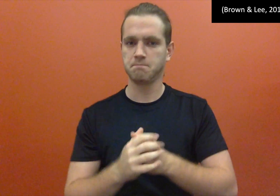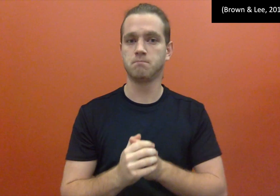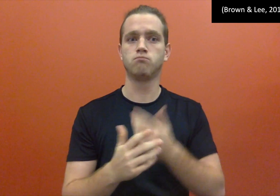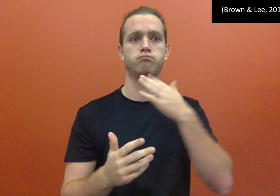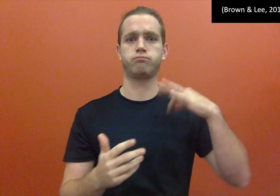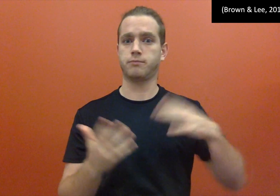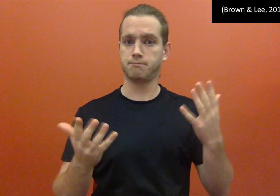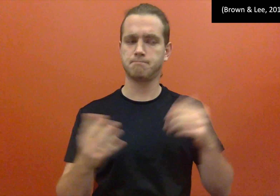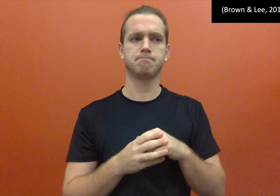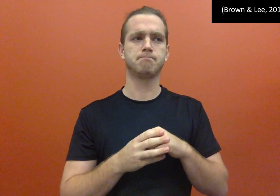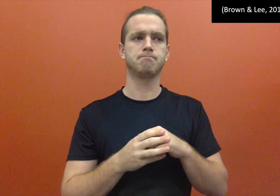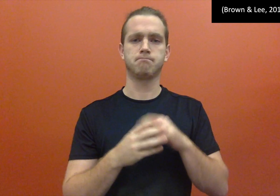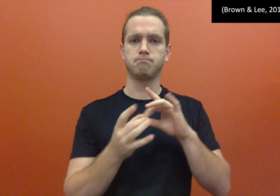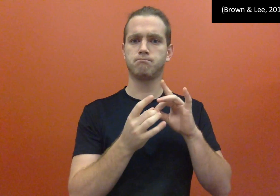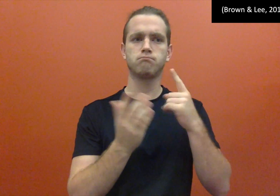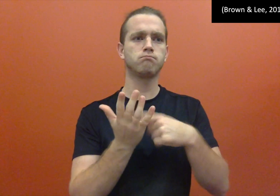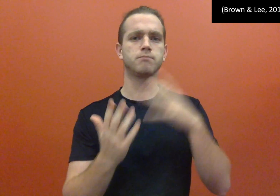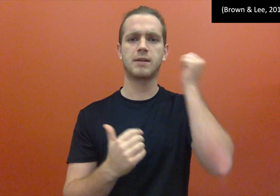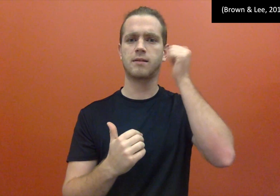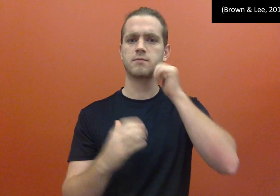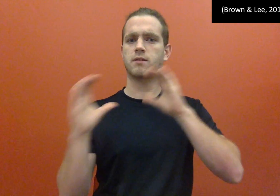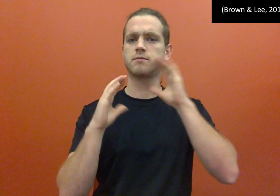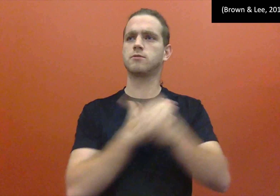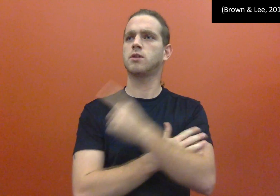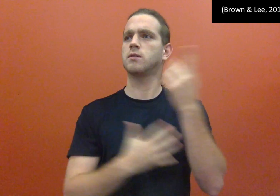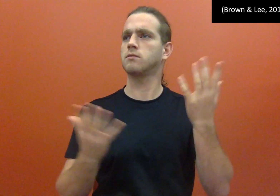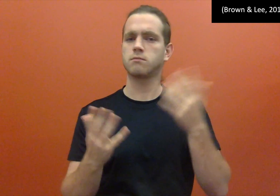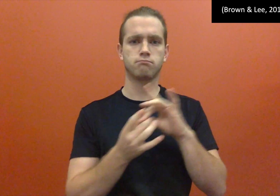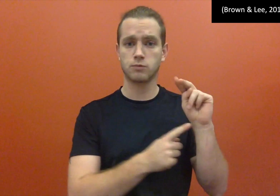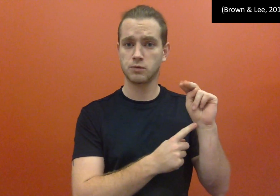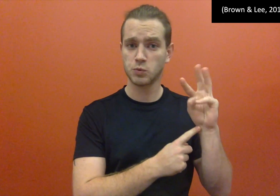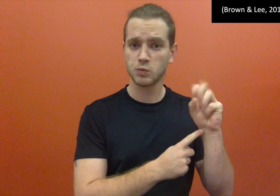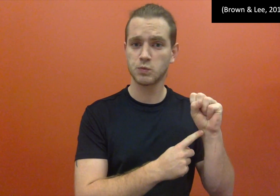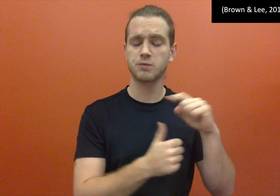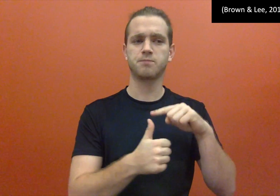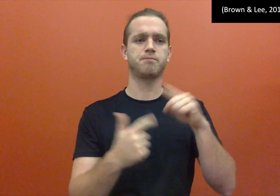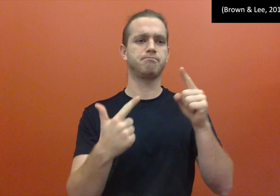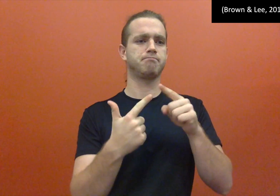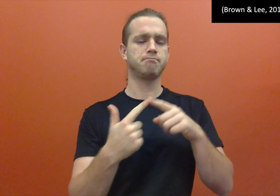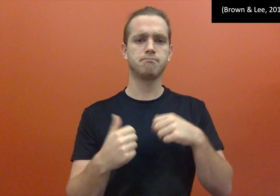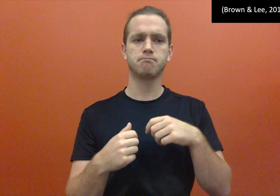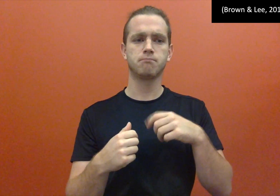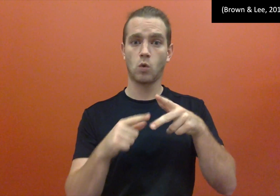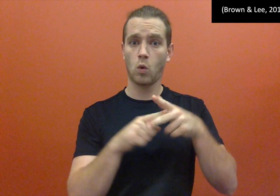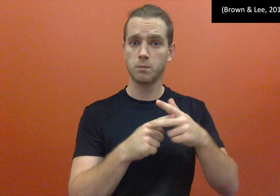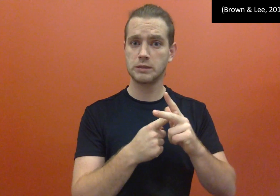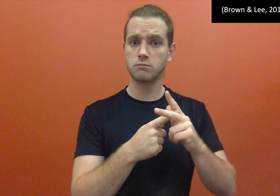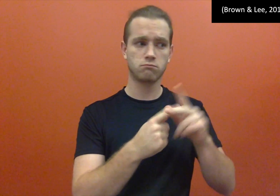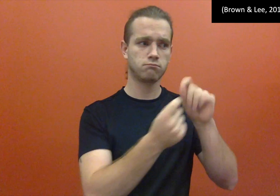It is a good benefit for daily conversations nowadays, news and automotive mechanic details